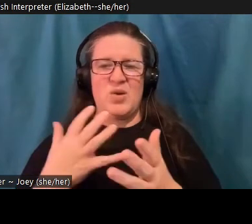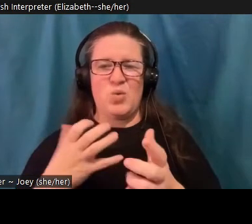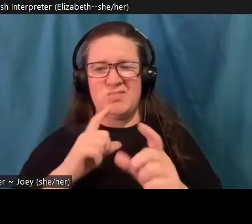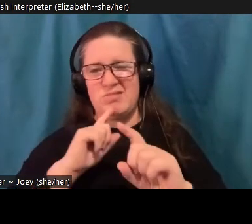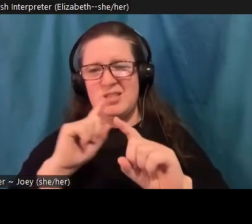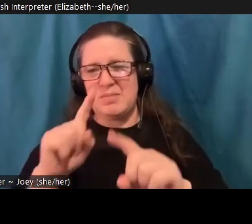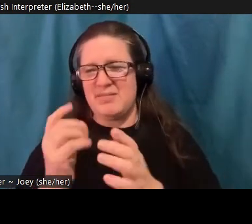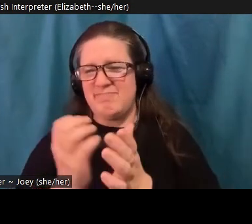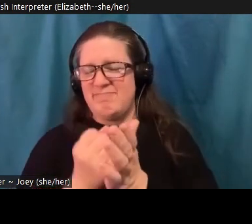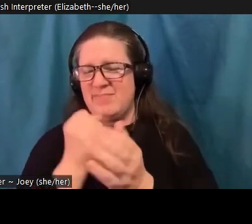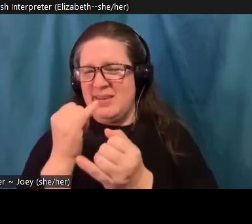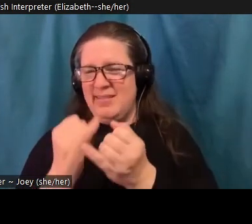We've got Reuben and then Joel,